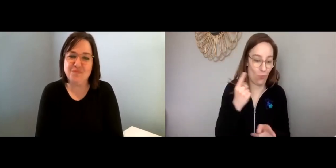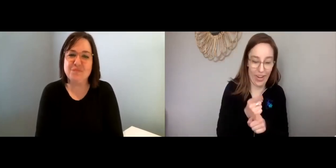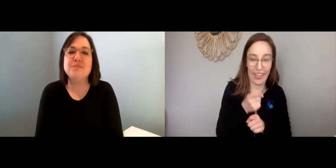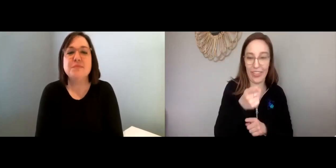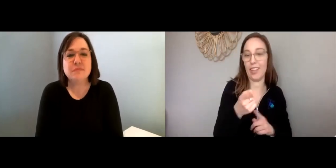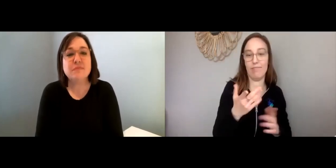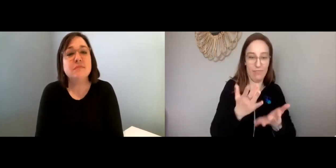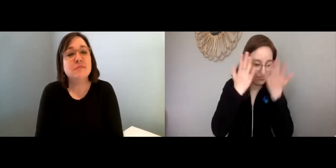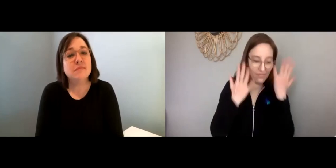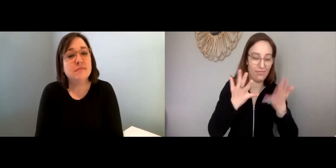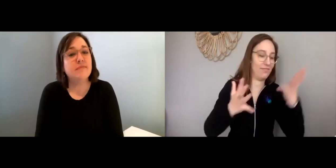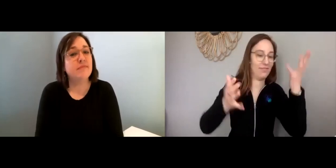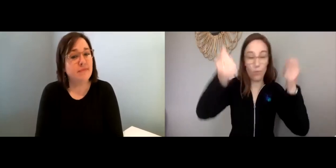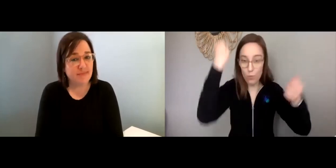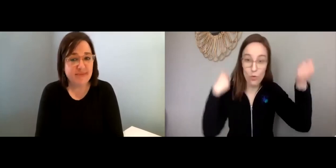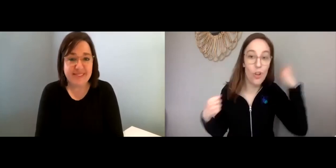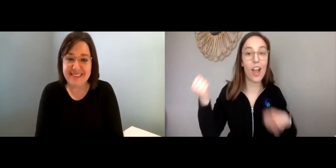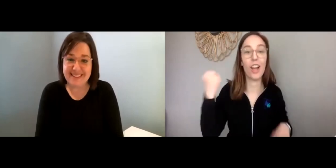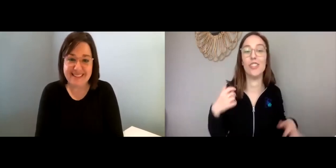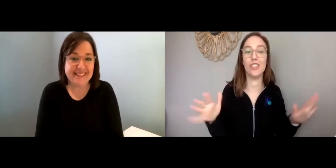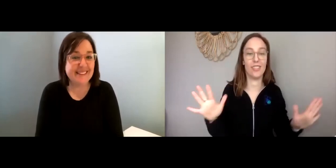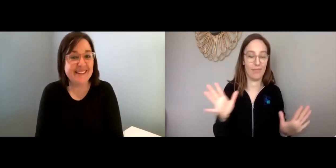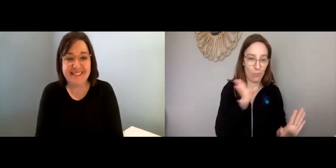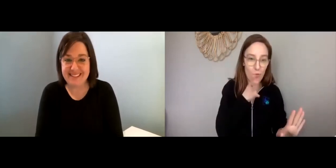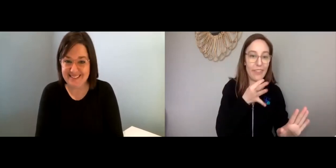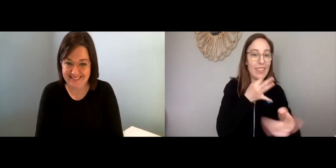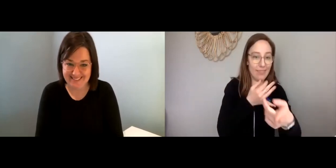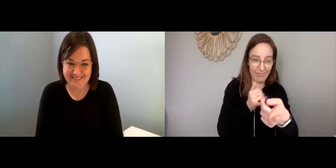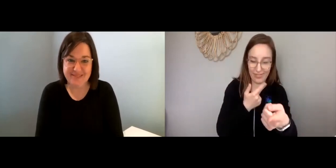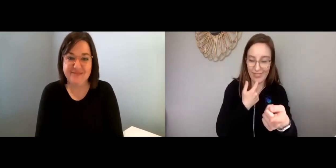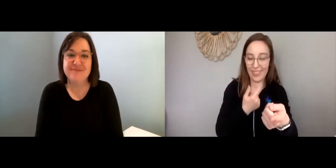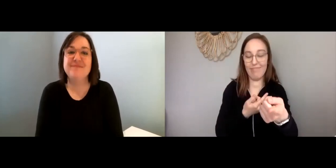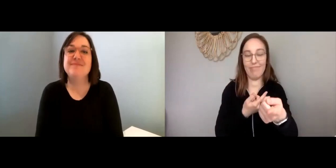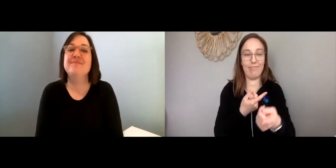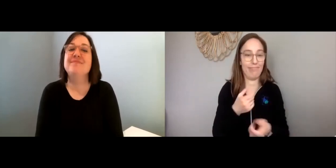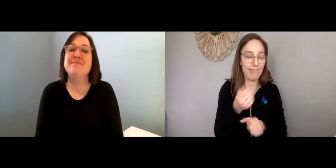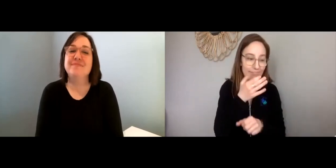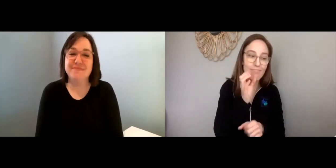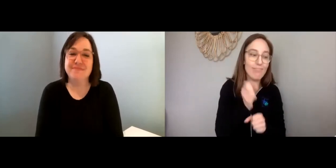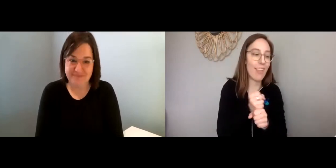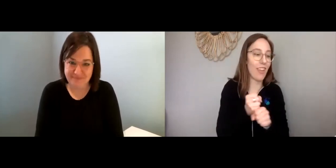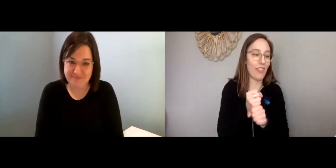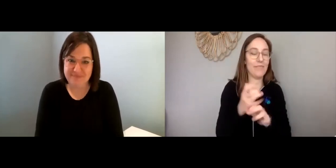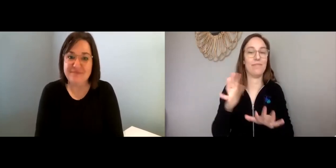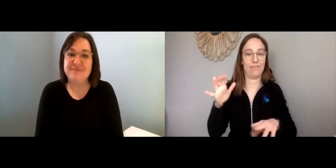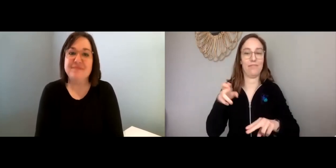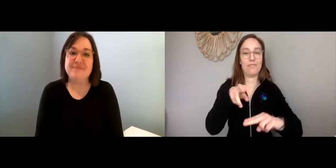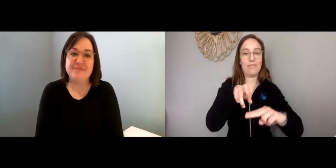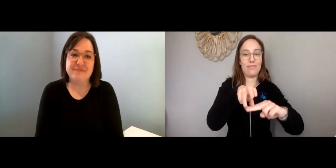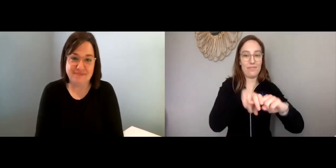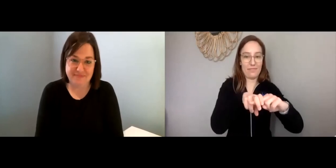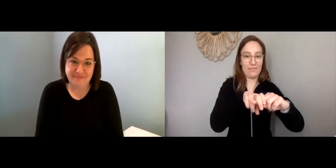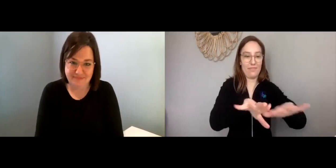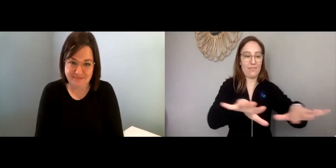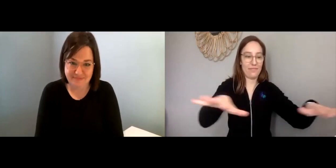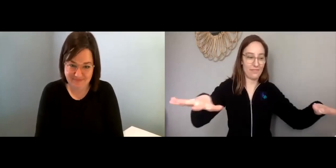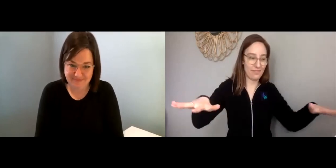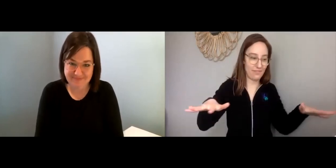It’s all right there, I wash my face, have breakfast—like you said—drink my coffee.